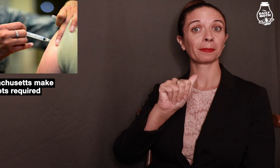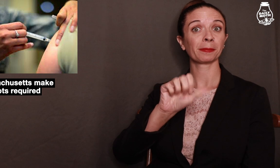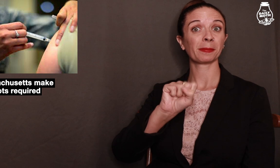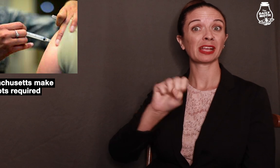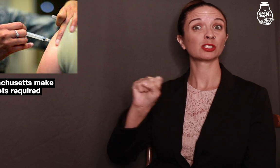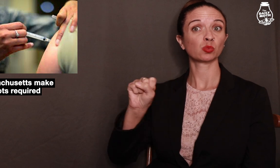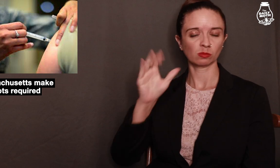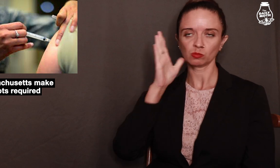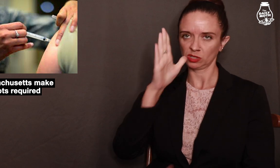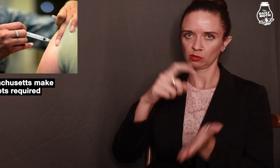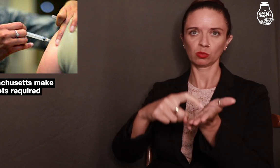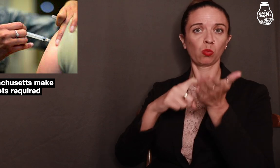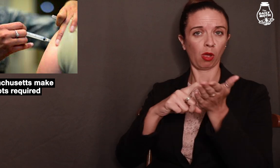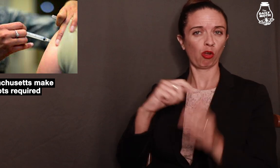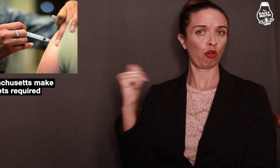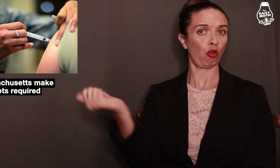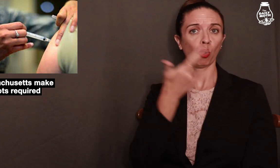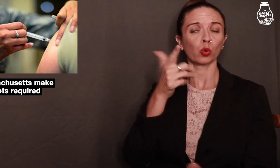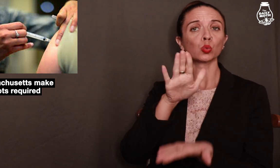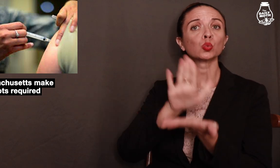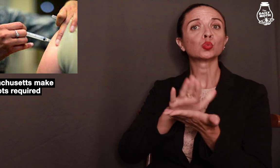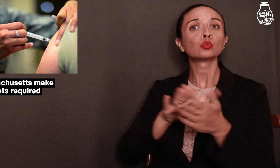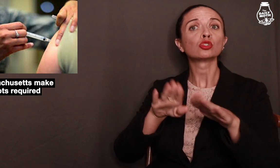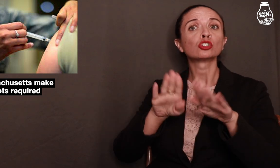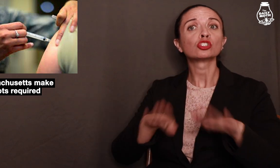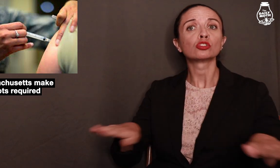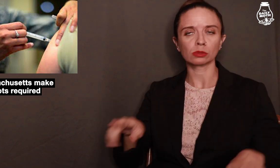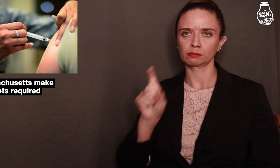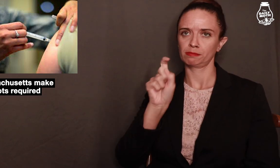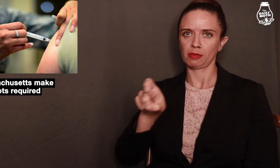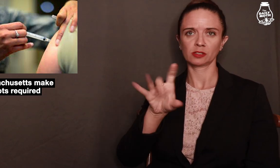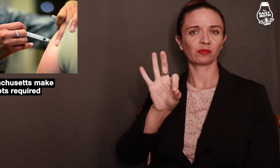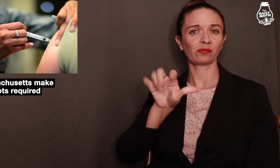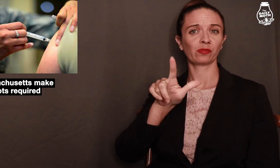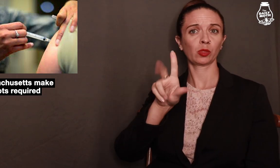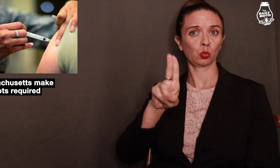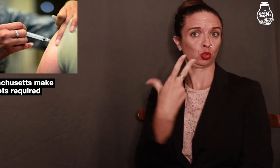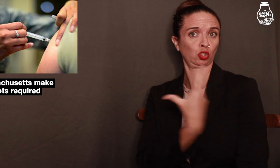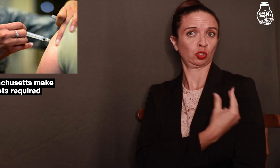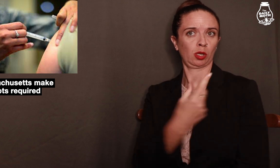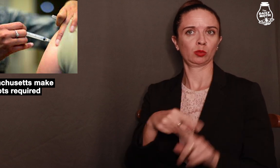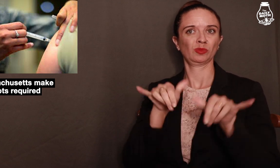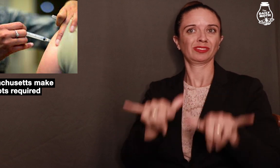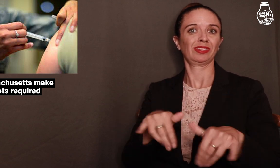Massachusetts will require all schoolchildren to get flu shots